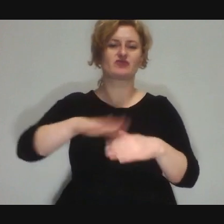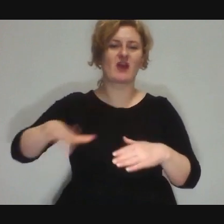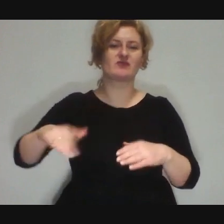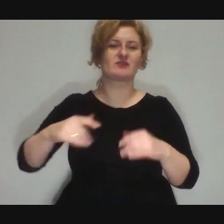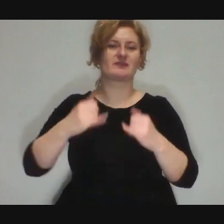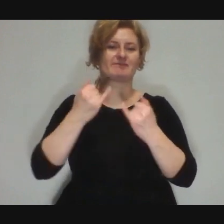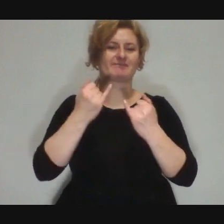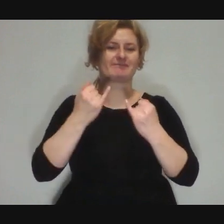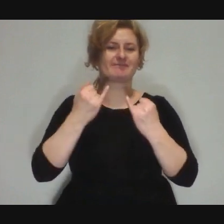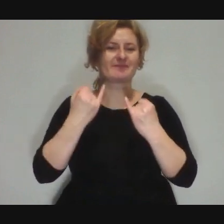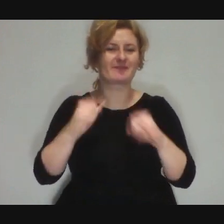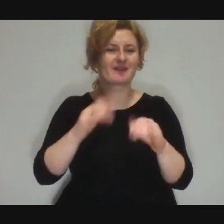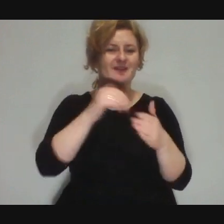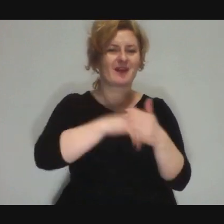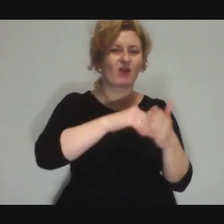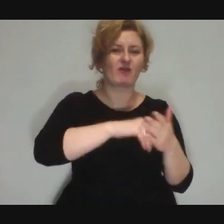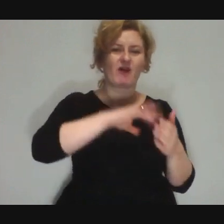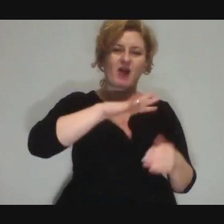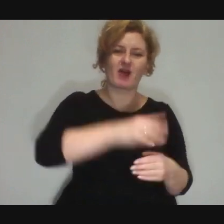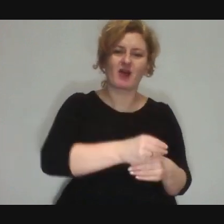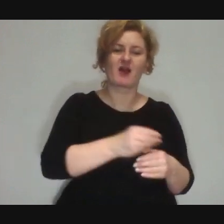at these "ordinary" workshops,